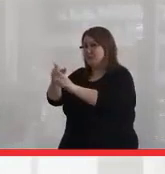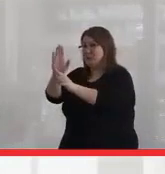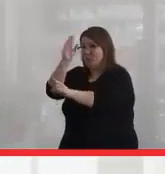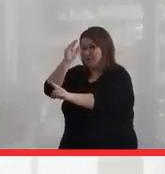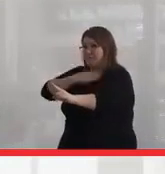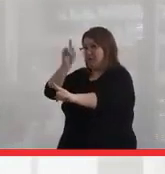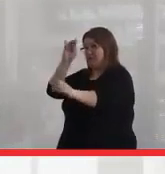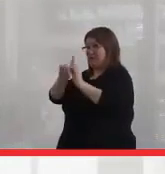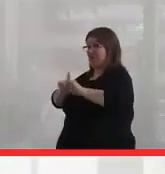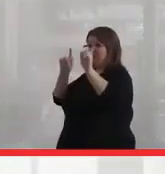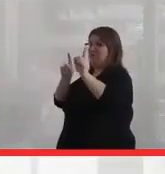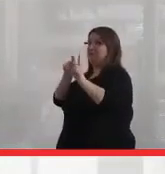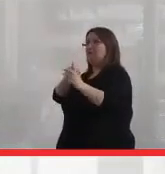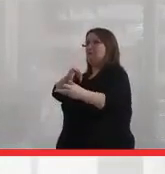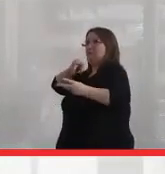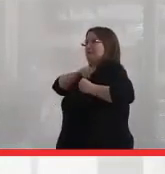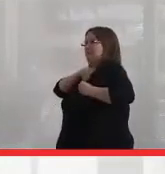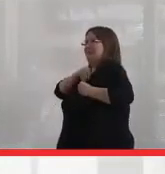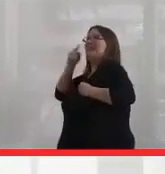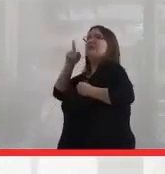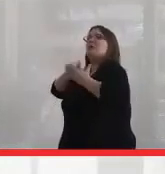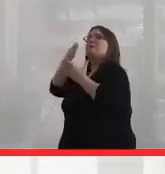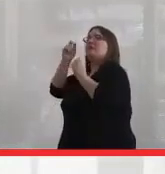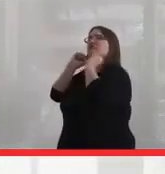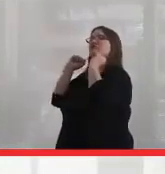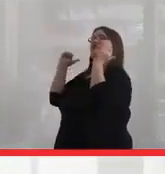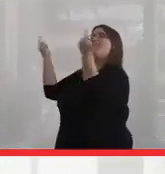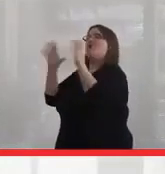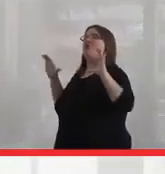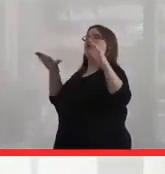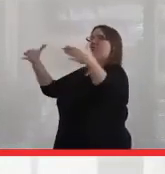and sometimes we have to think of the greater good. And as individuals, we have to make a decision